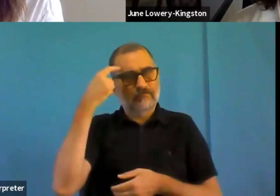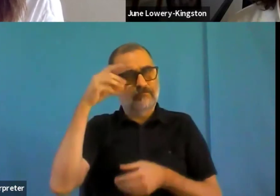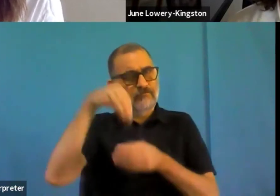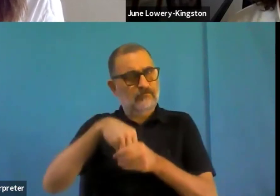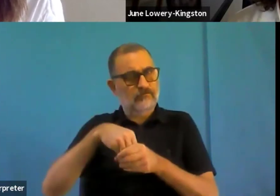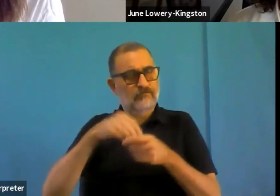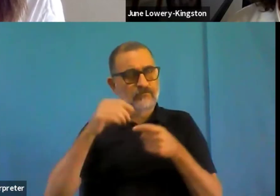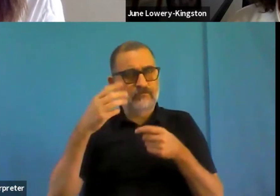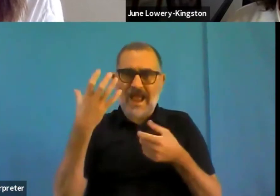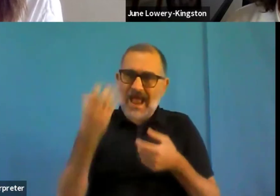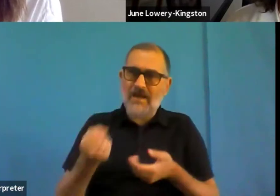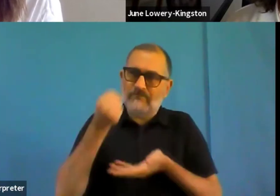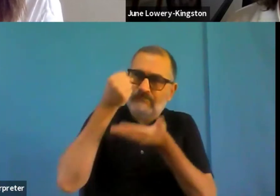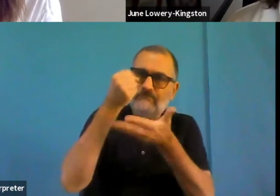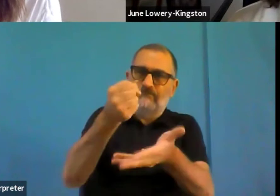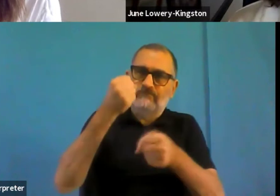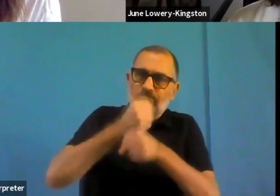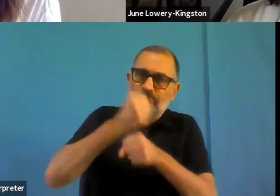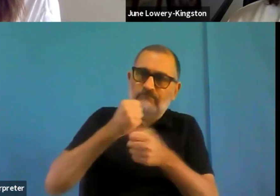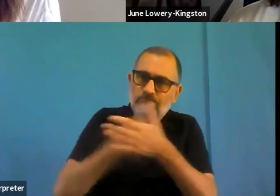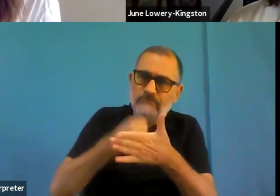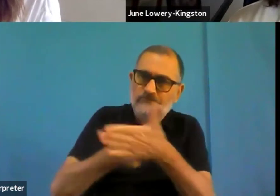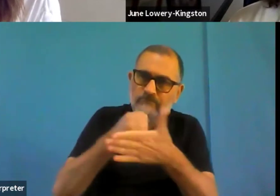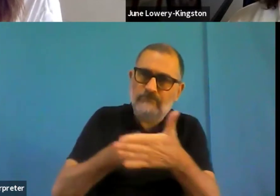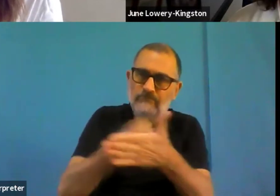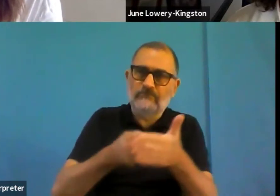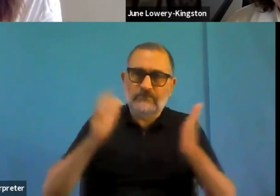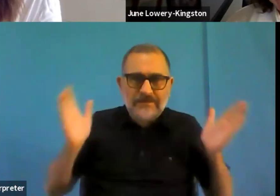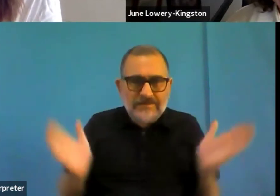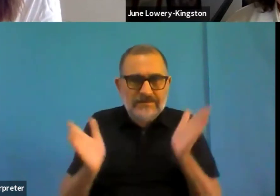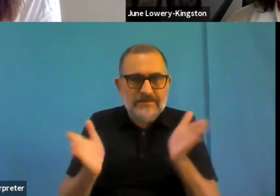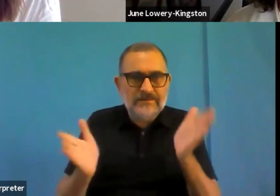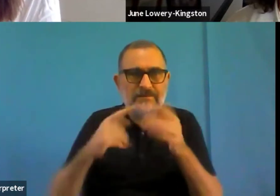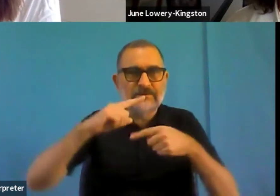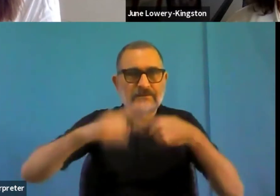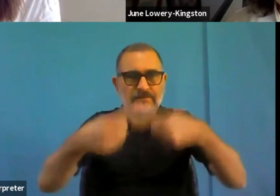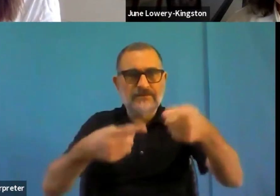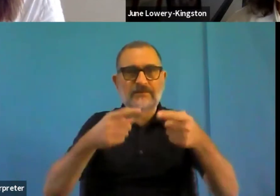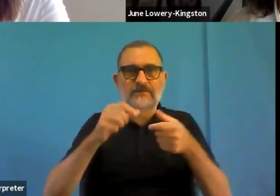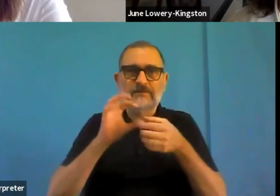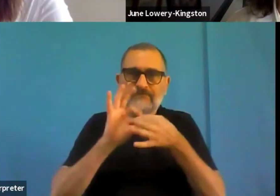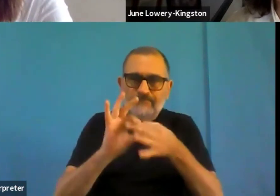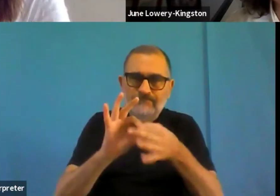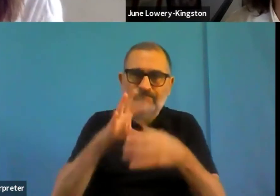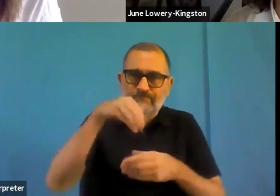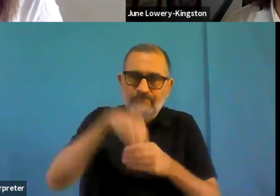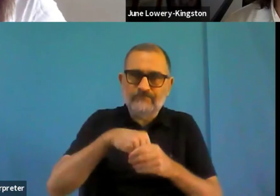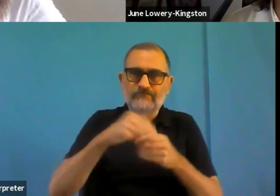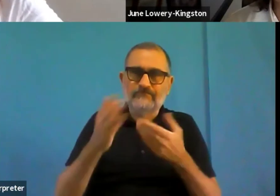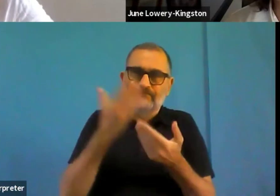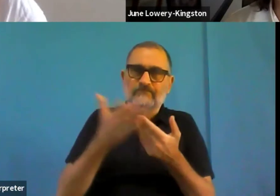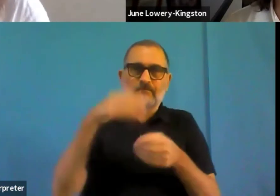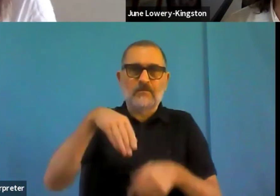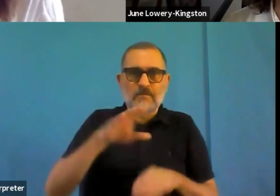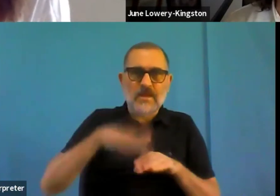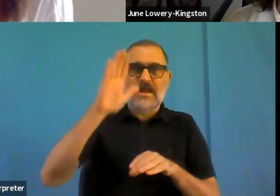from the impact of Coronavirus to proceed at pace with an inclusive digital transformation.